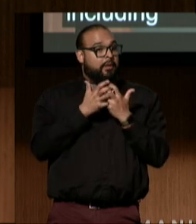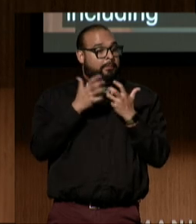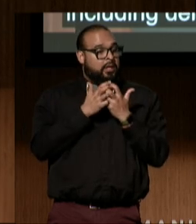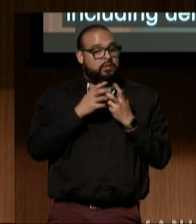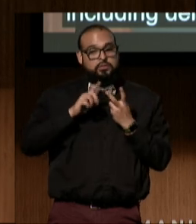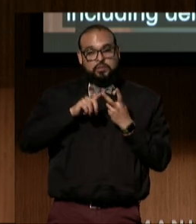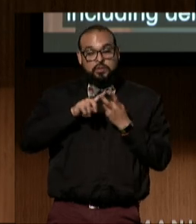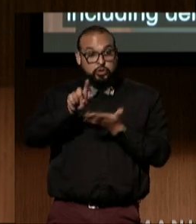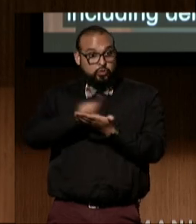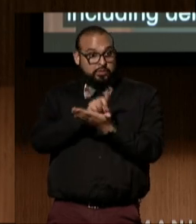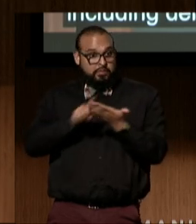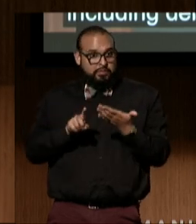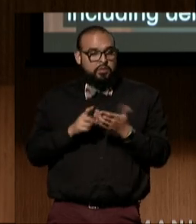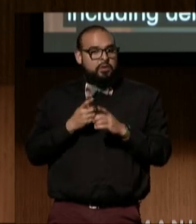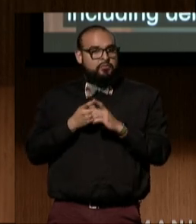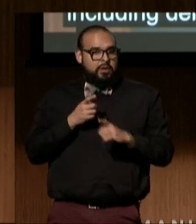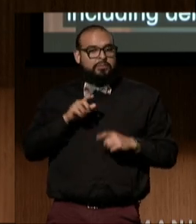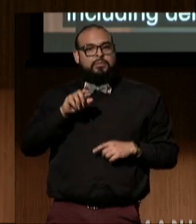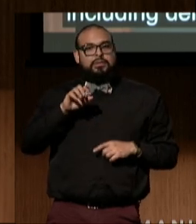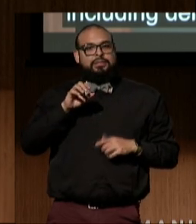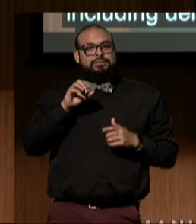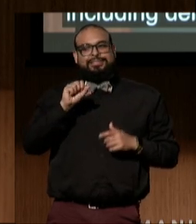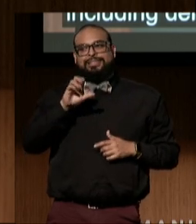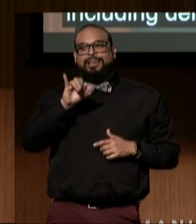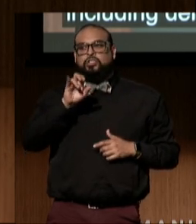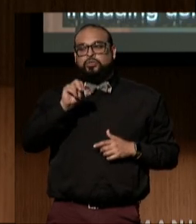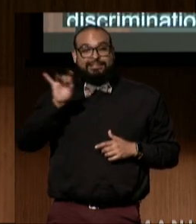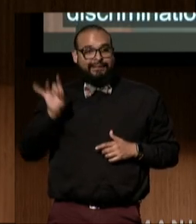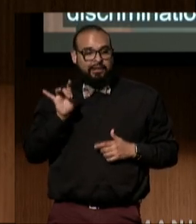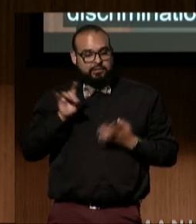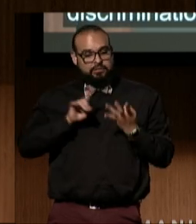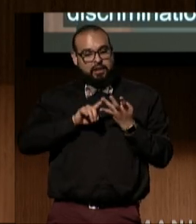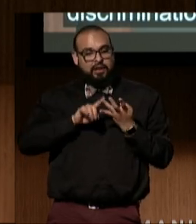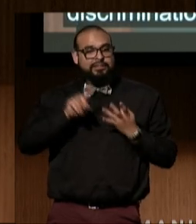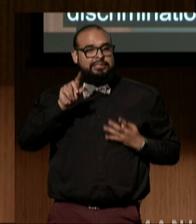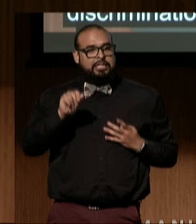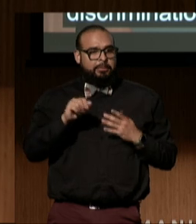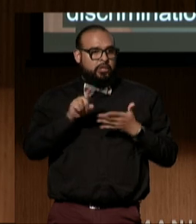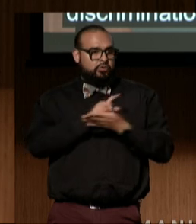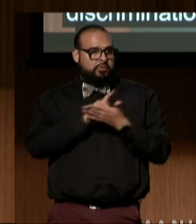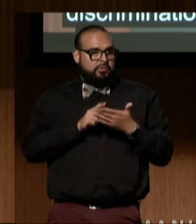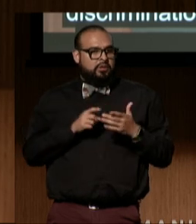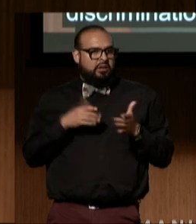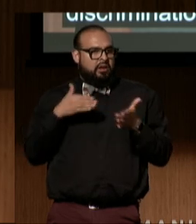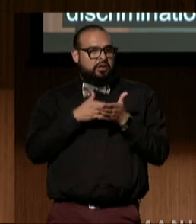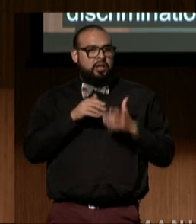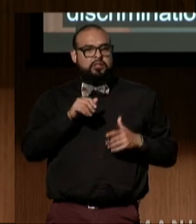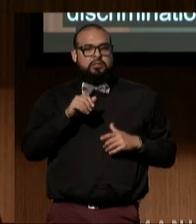discrimination based on Section 8, and disability discrimination against unhoused people.